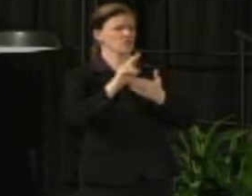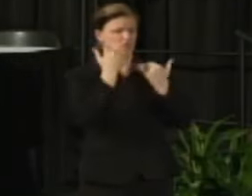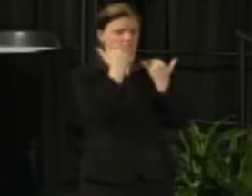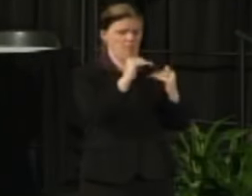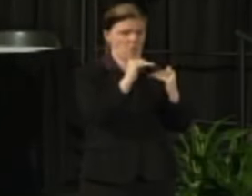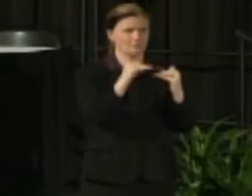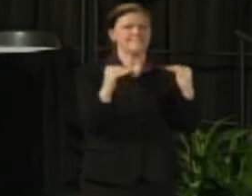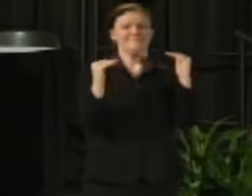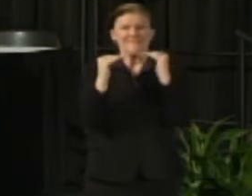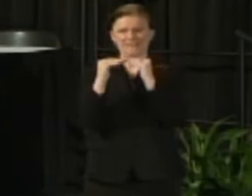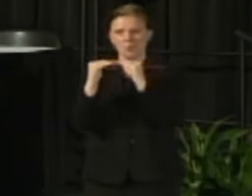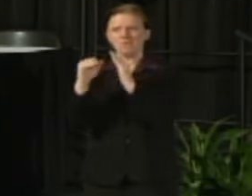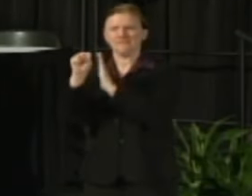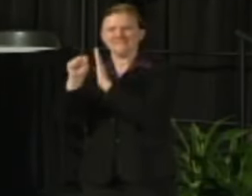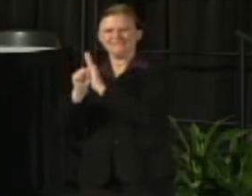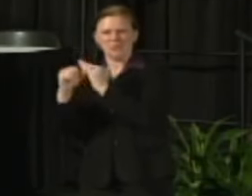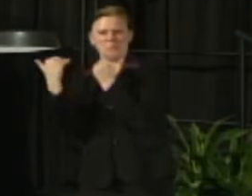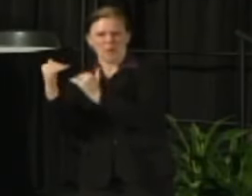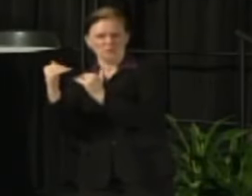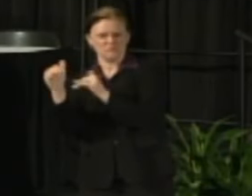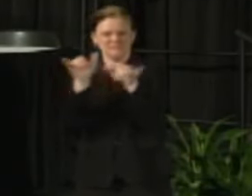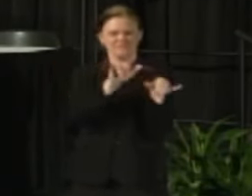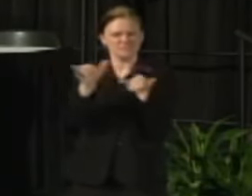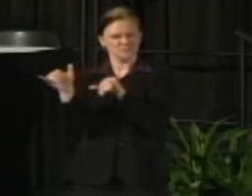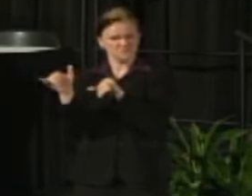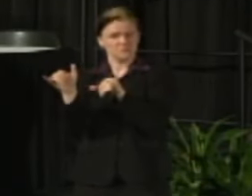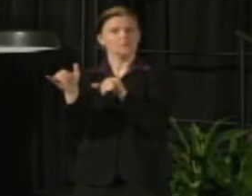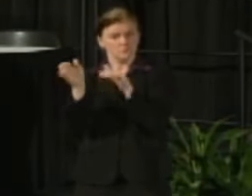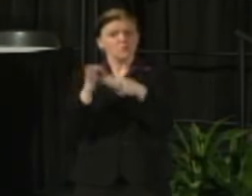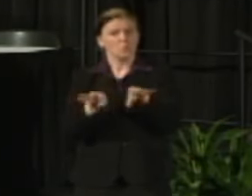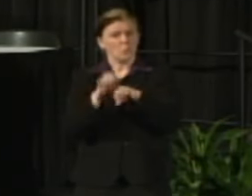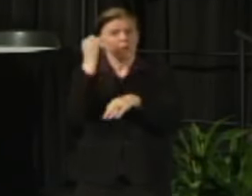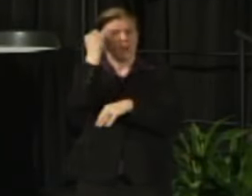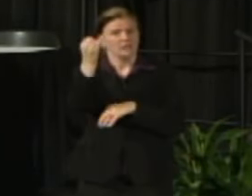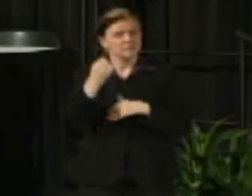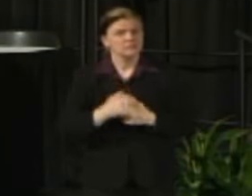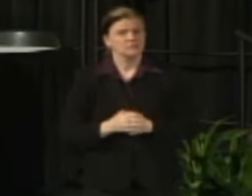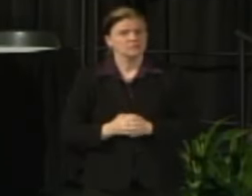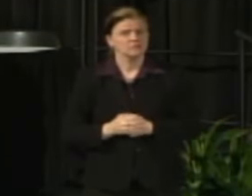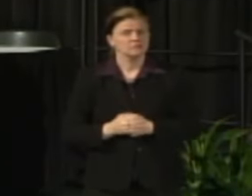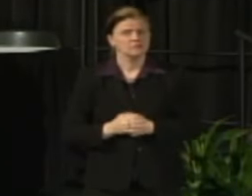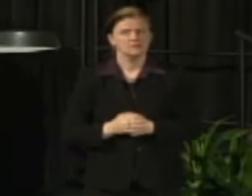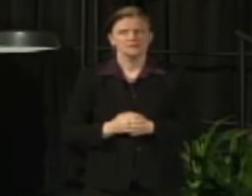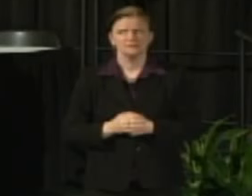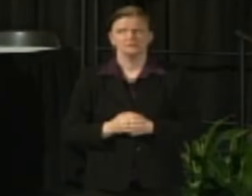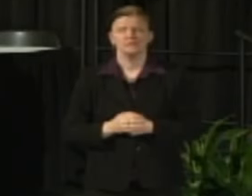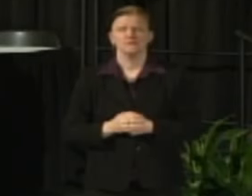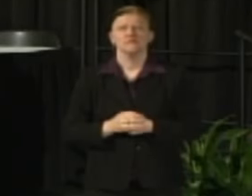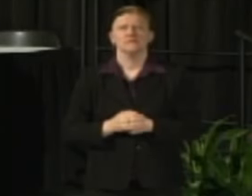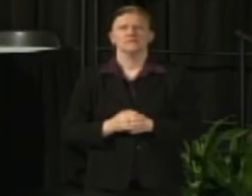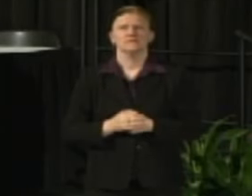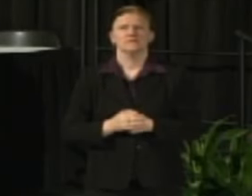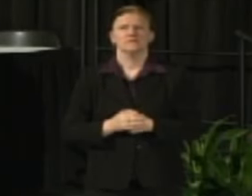This is a critically important idea and it goes deeper when you look at the text where it talks